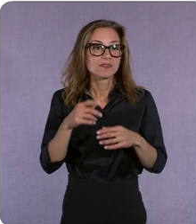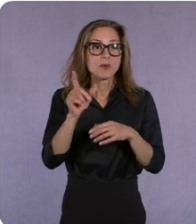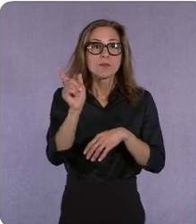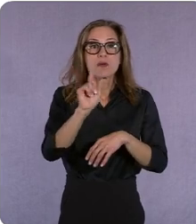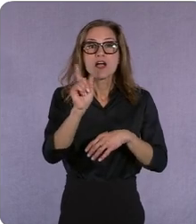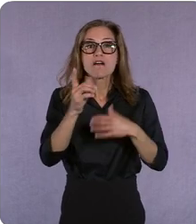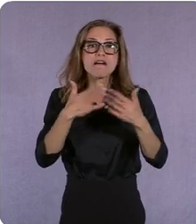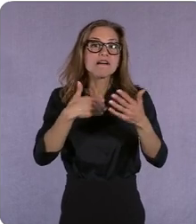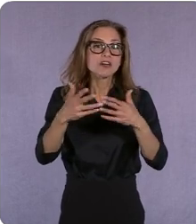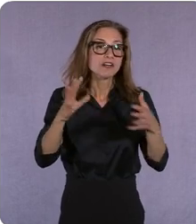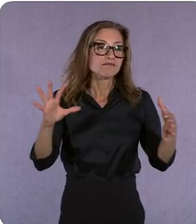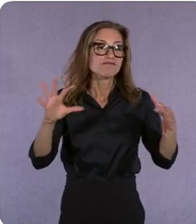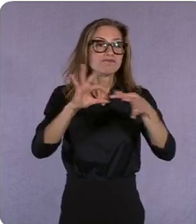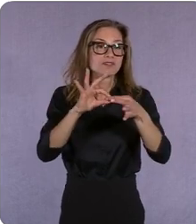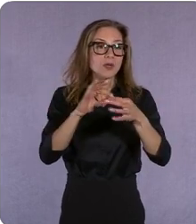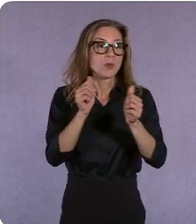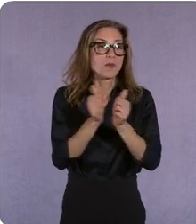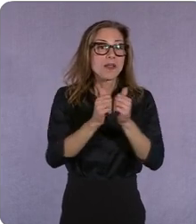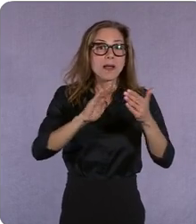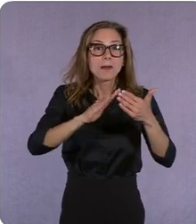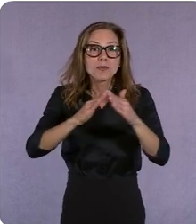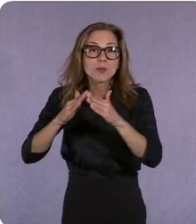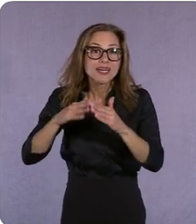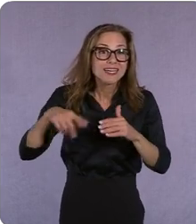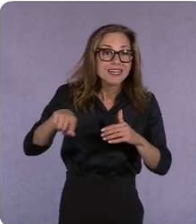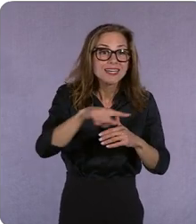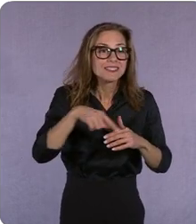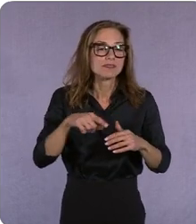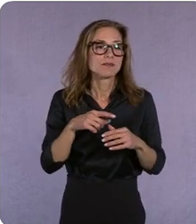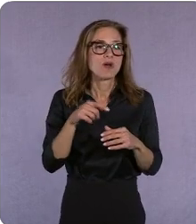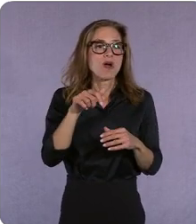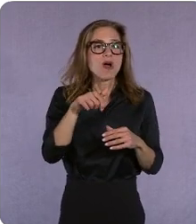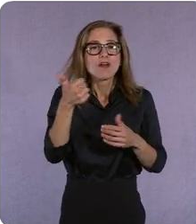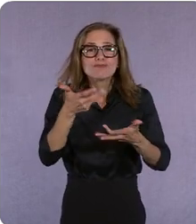community and and other engagement experience whether that's commerce or live events or